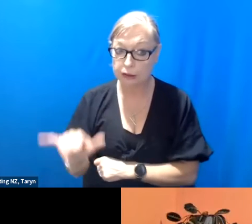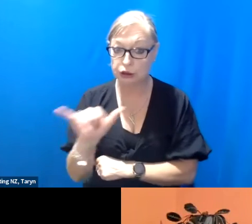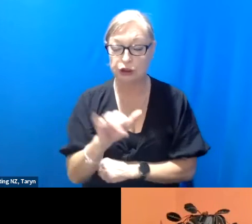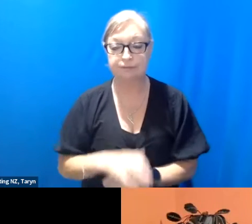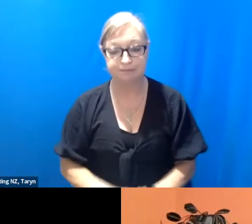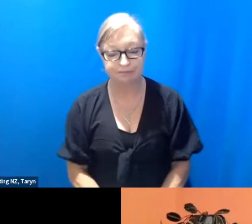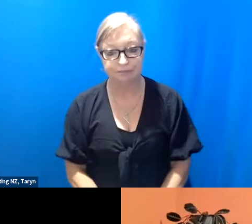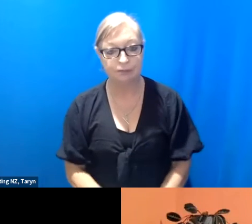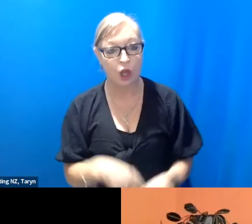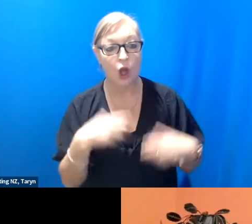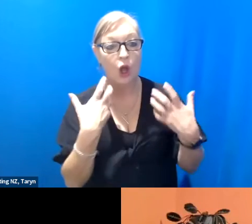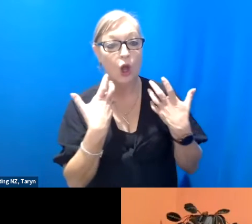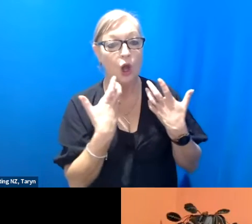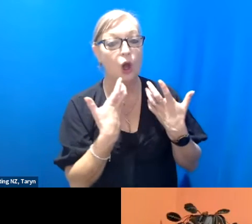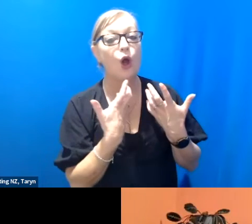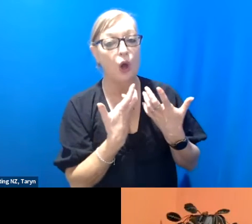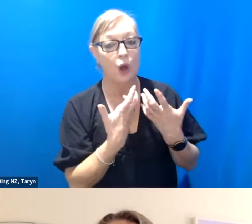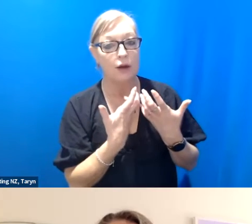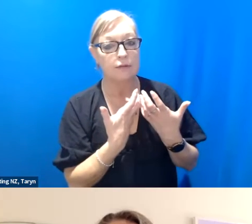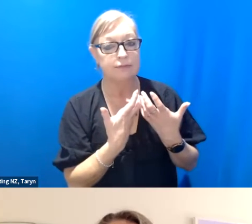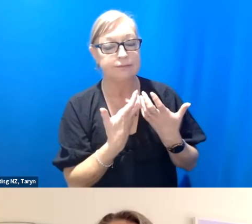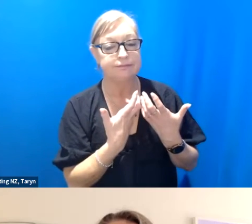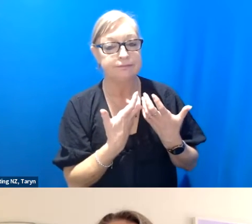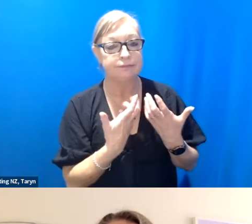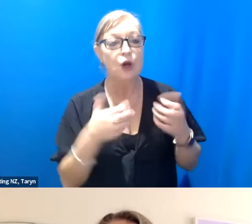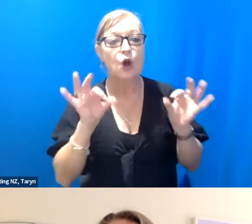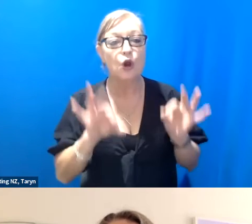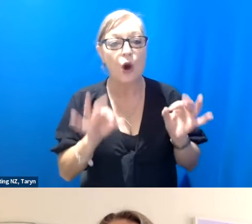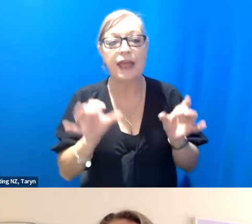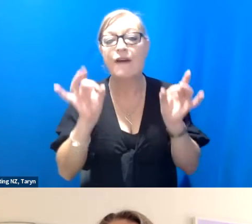It'll be a university- it's not entirely formally announced yet, but it will be